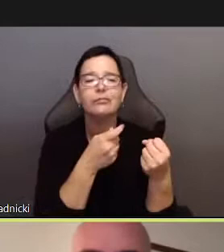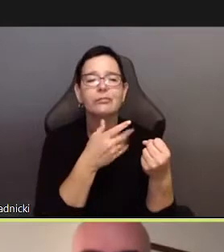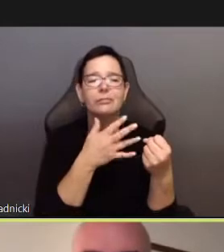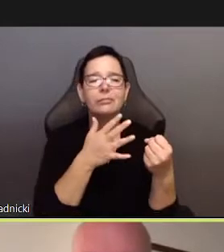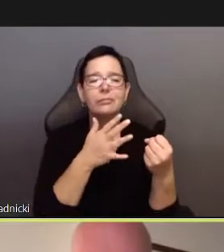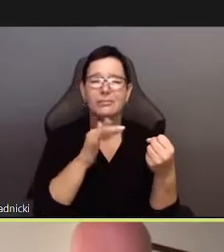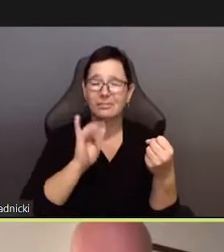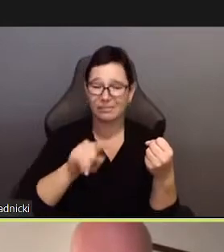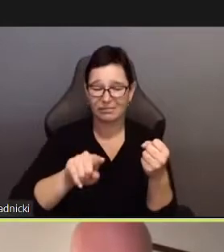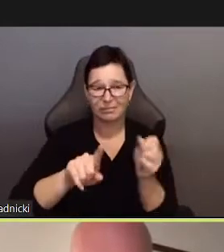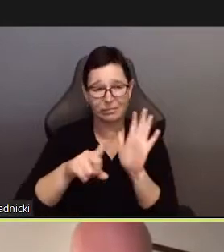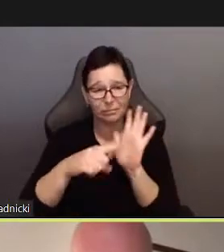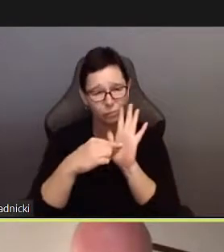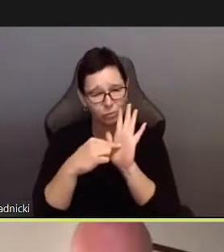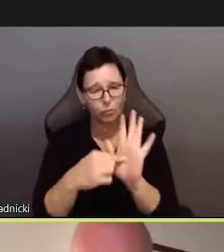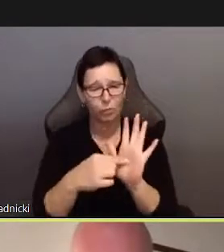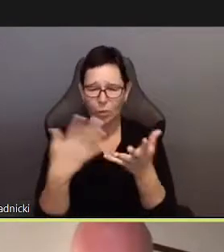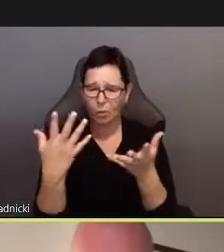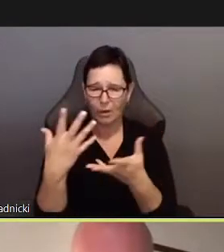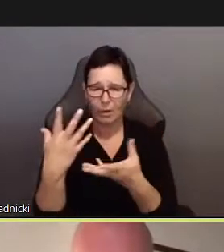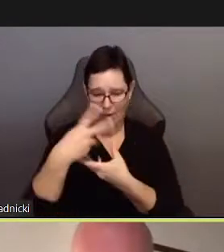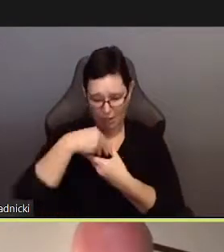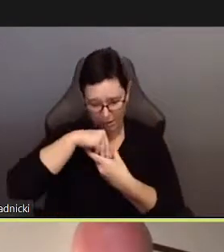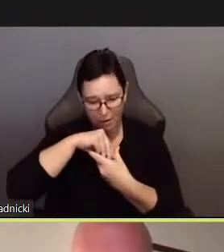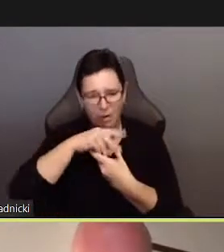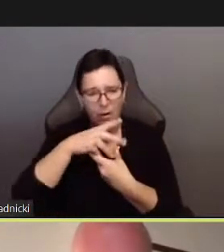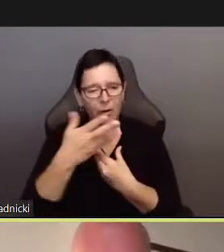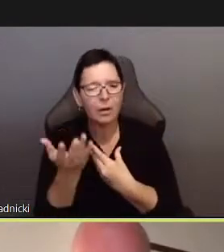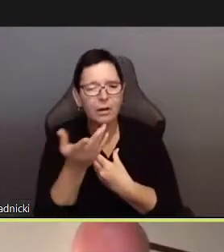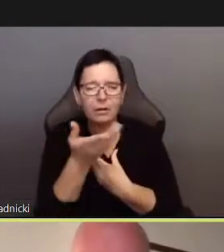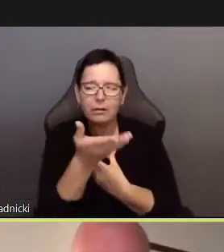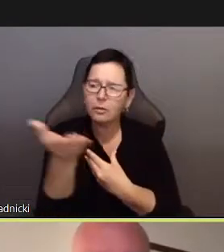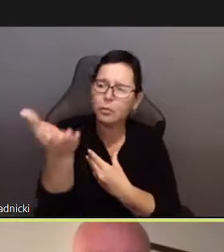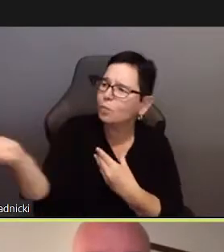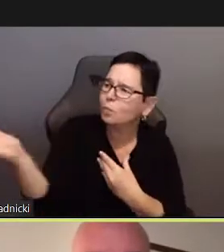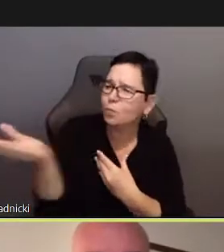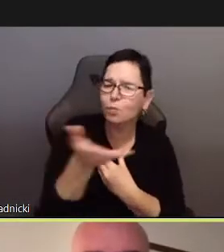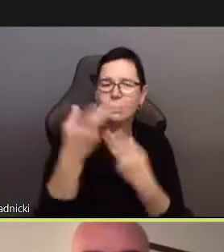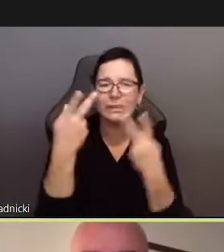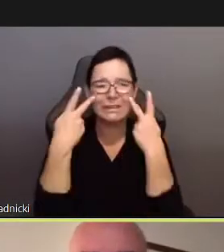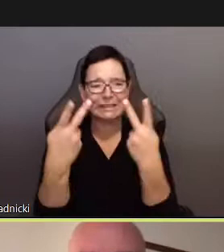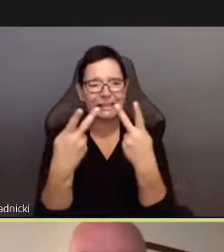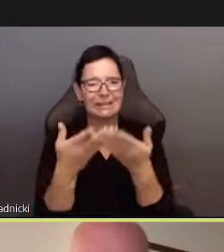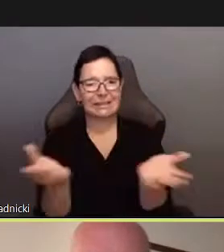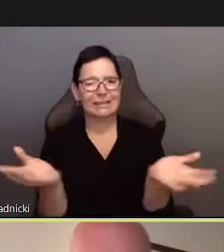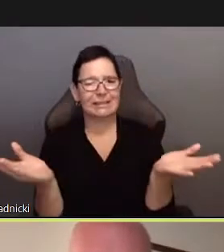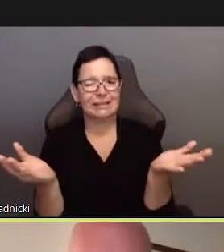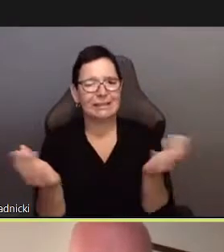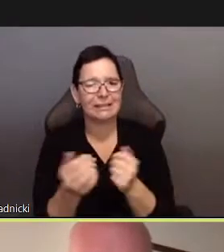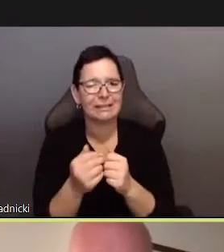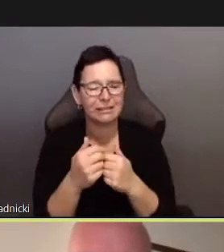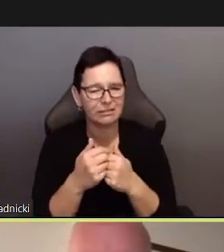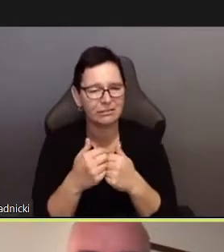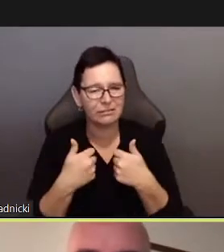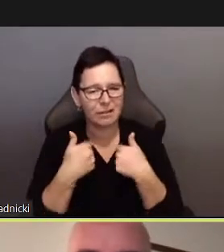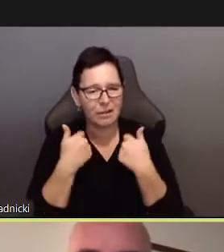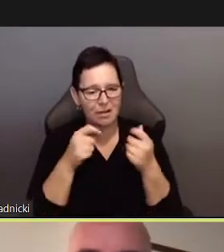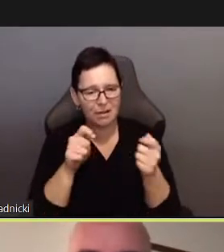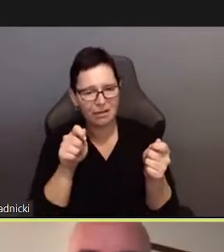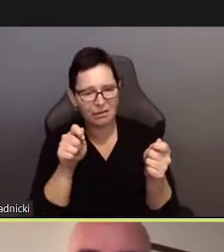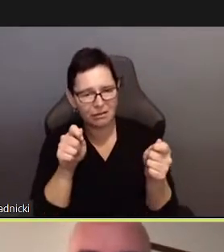in which being alone at a sex club, or leaving things on city sidewalks, proves to be existential